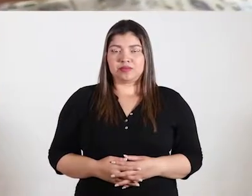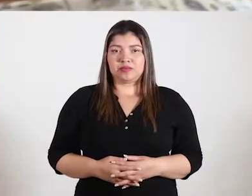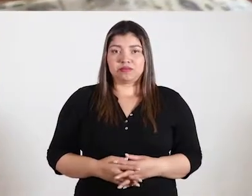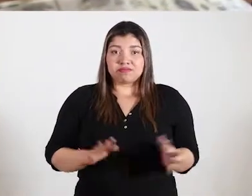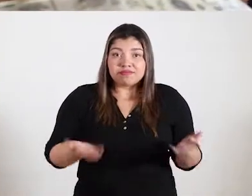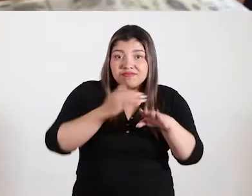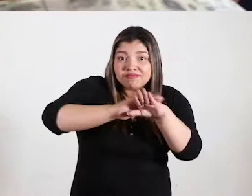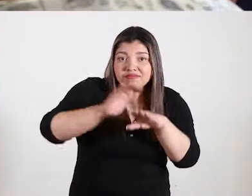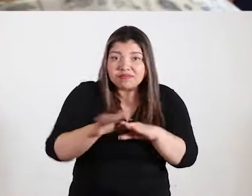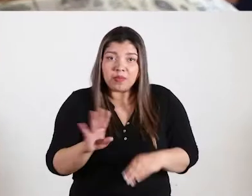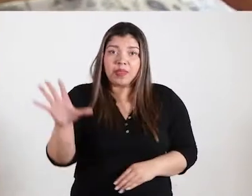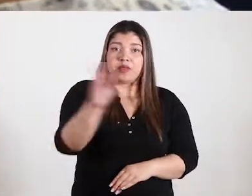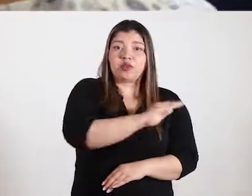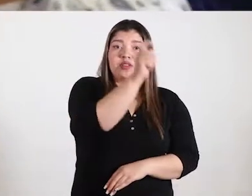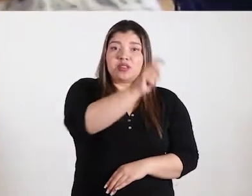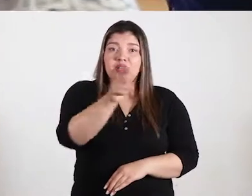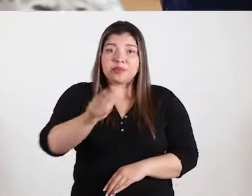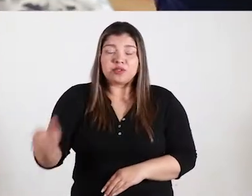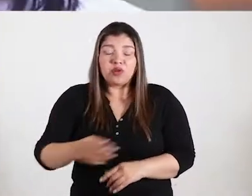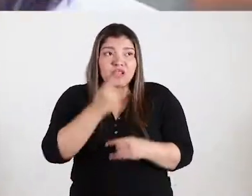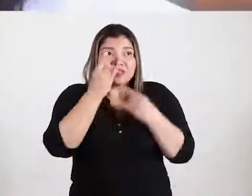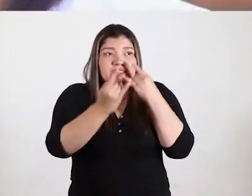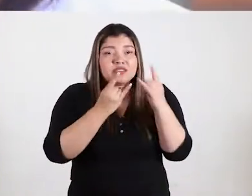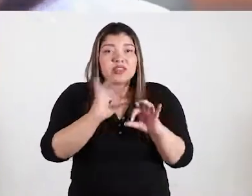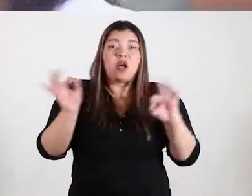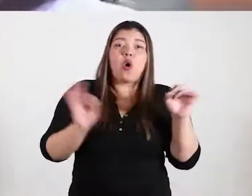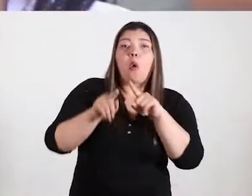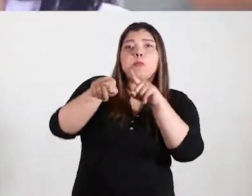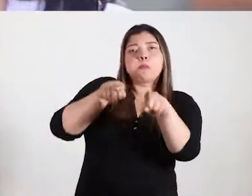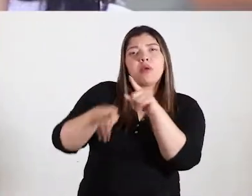I invite all the people who are interested in or who already have experience